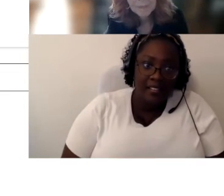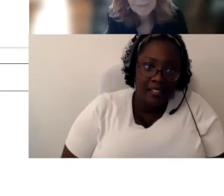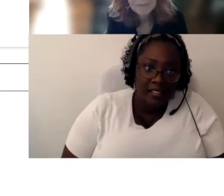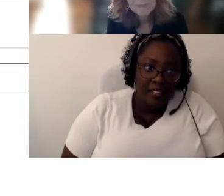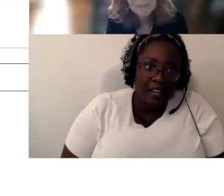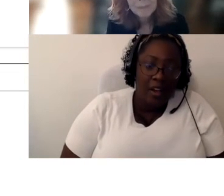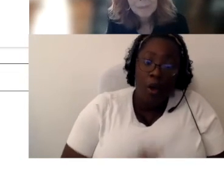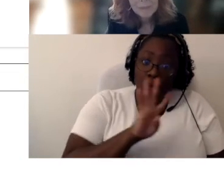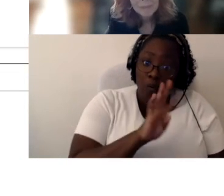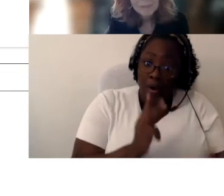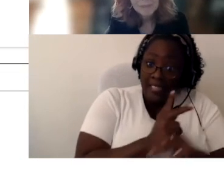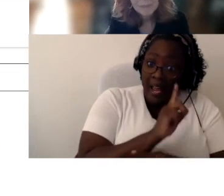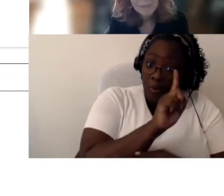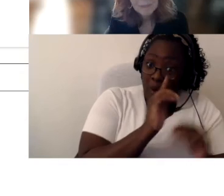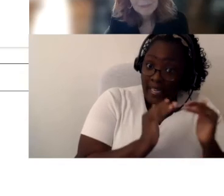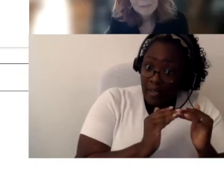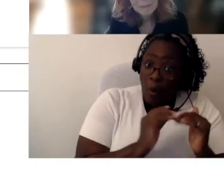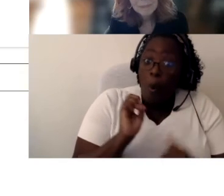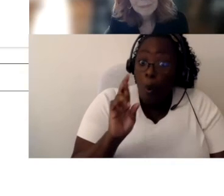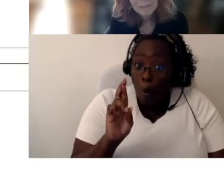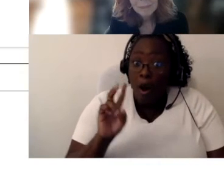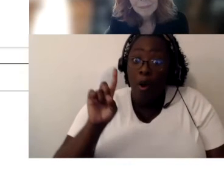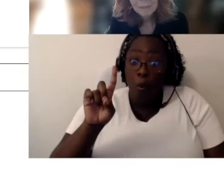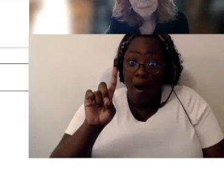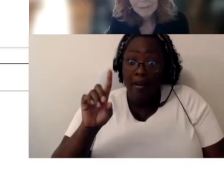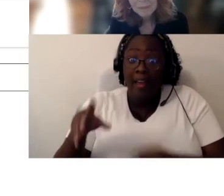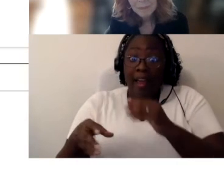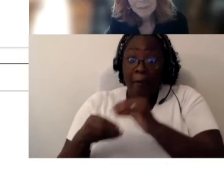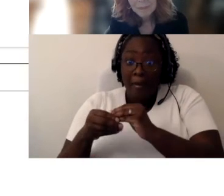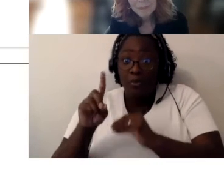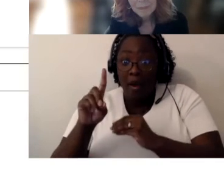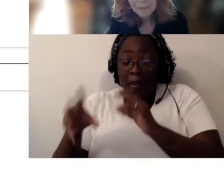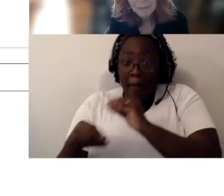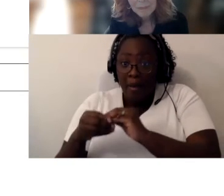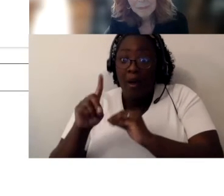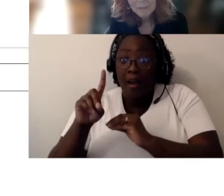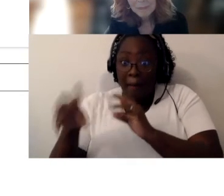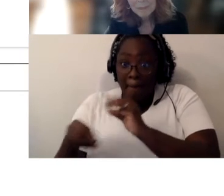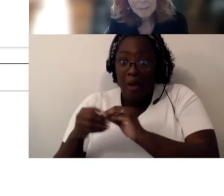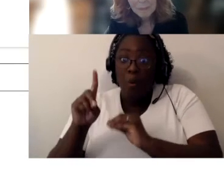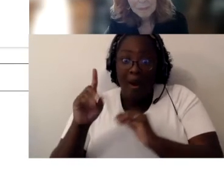It’s on your right. Bring it towards you. Look at your abacus. Now we have to set all